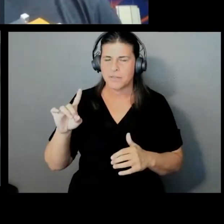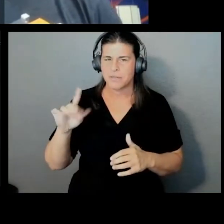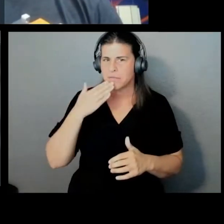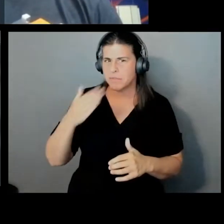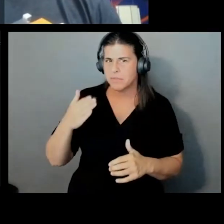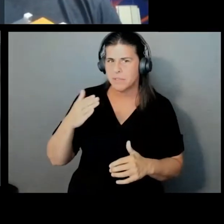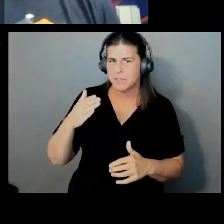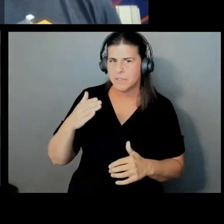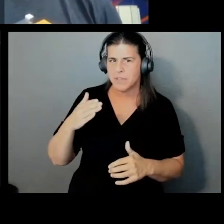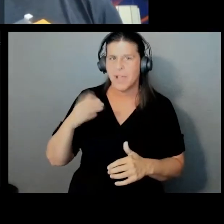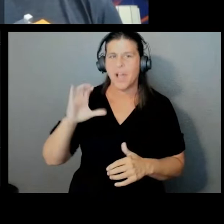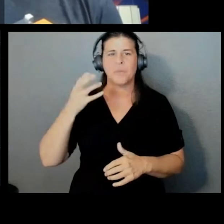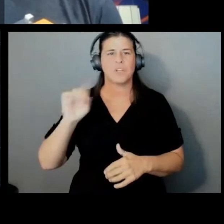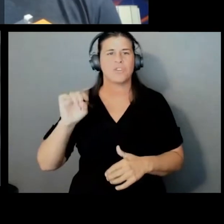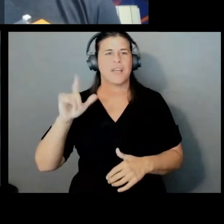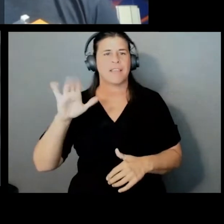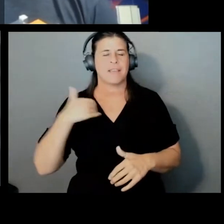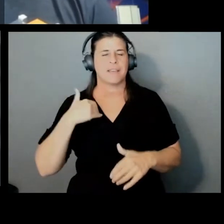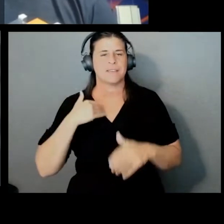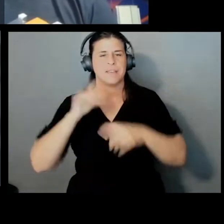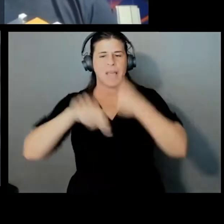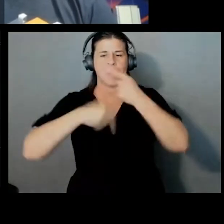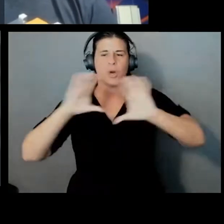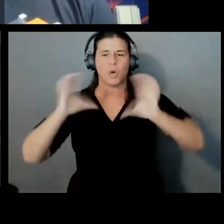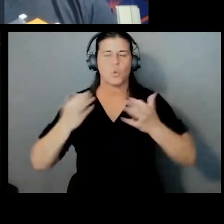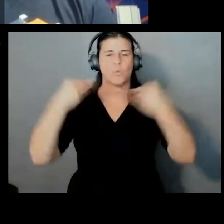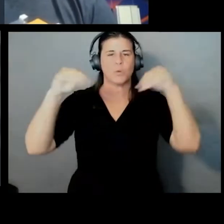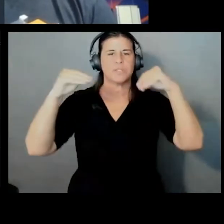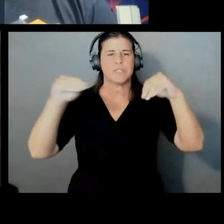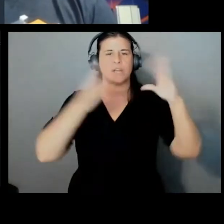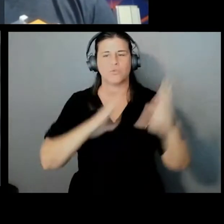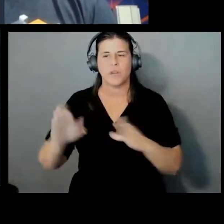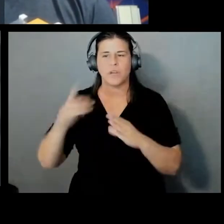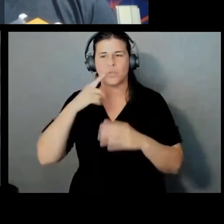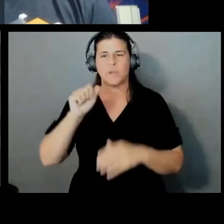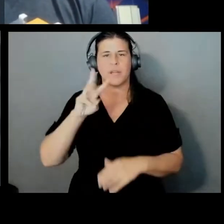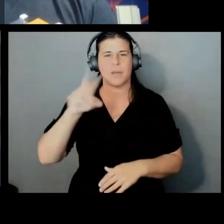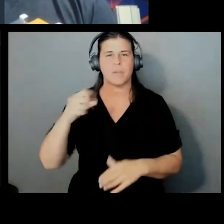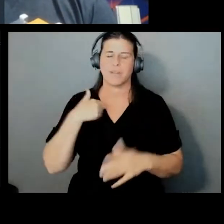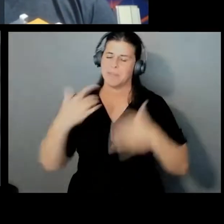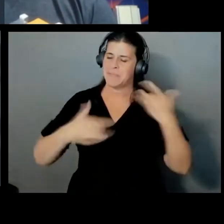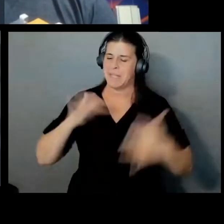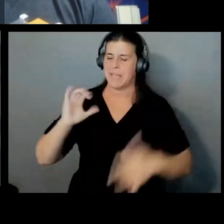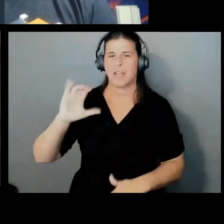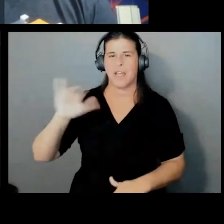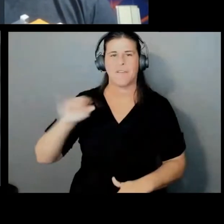I'm a global sales strategist at AWS and excited to have Joel here. Talk about Wickr with us.